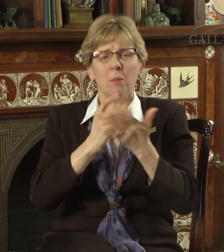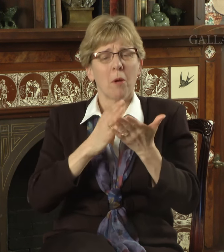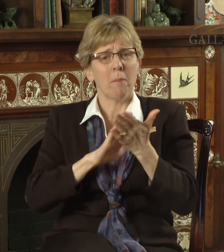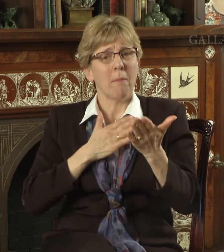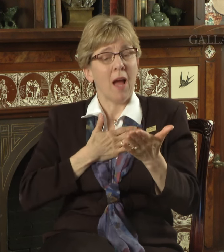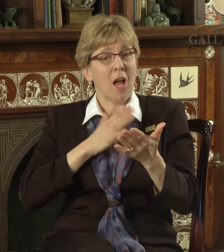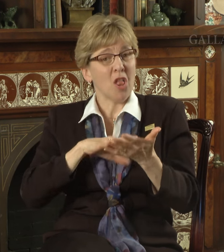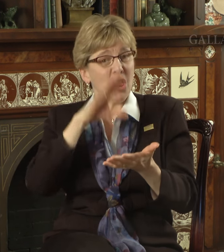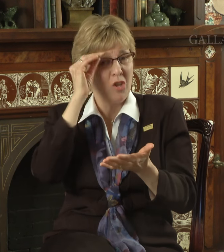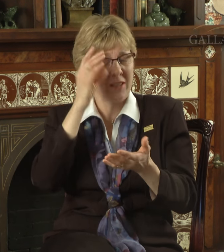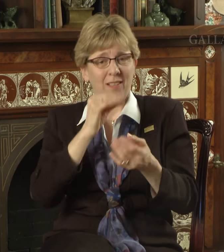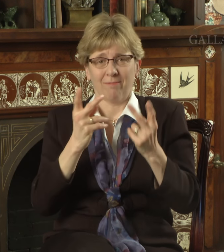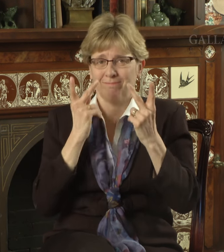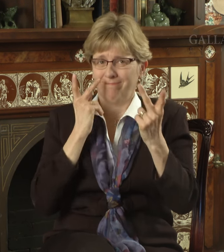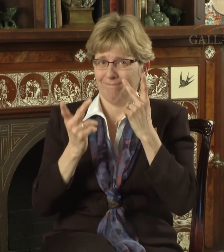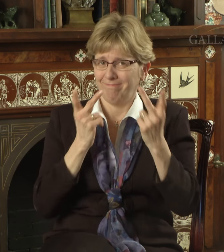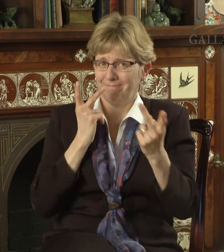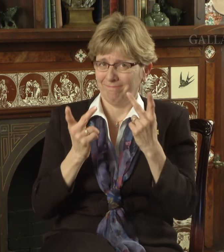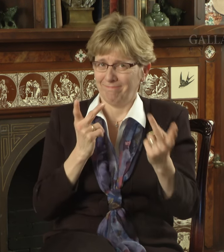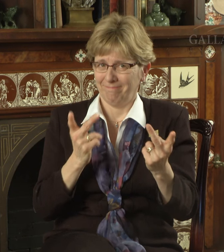what I have been learning and seeing.